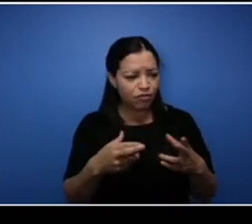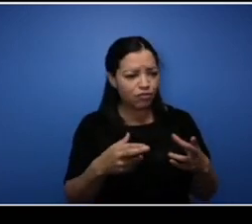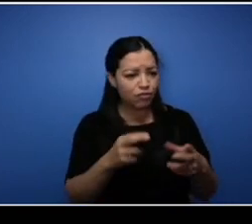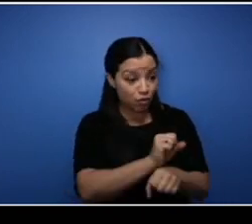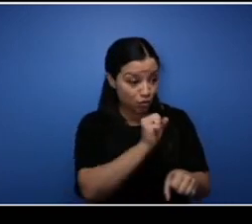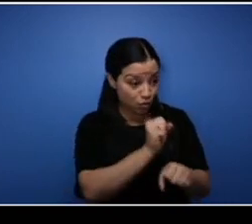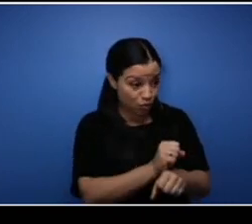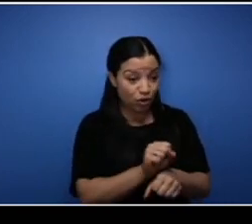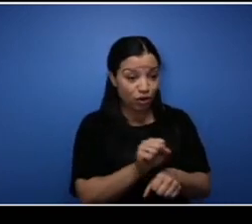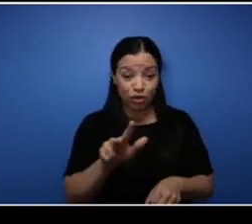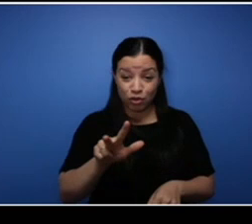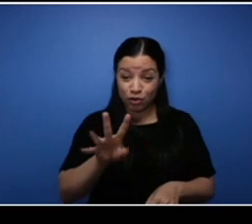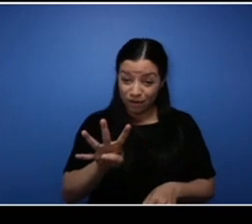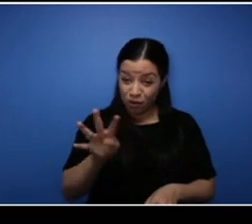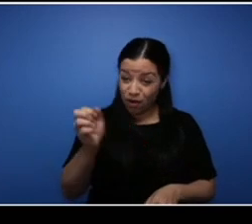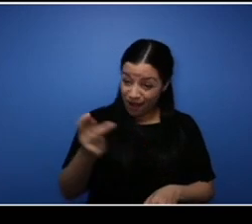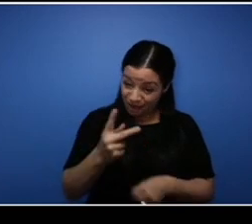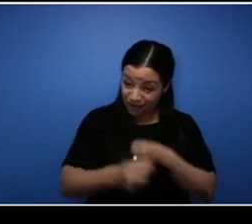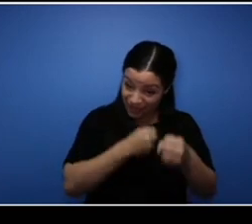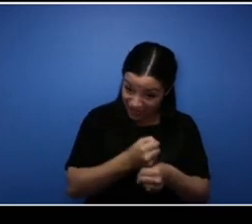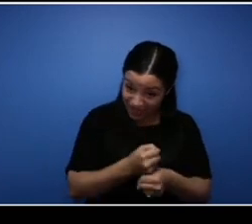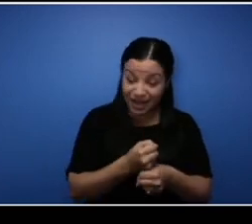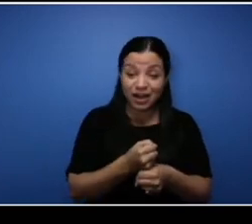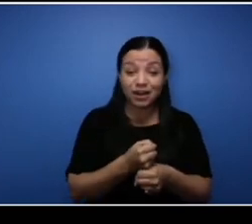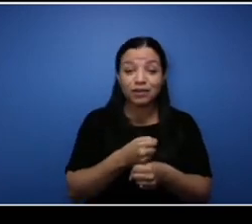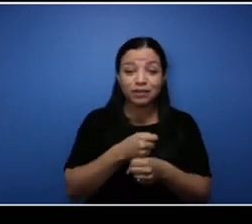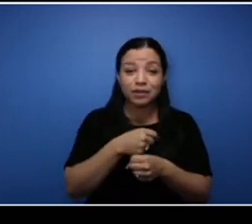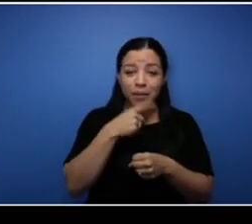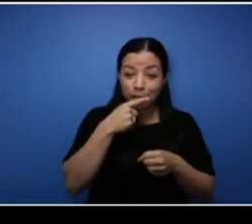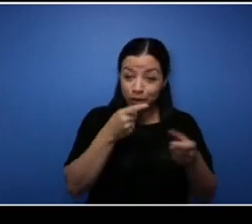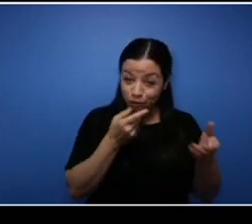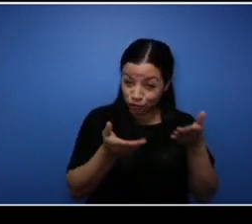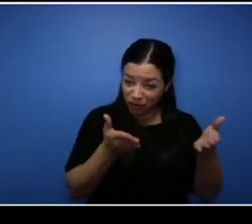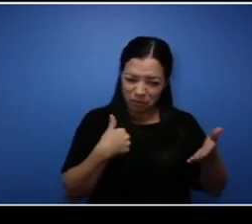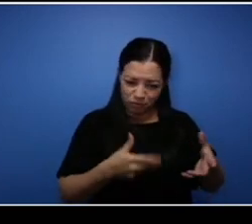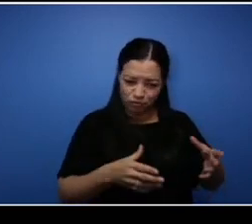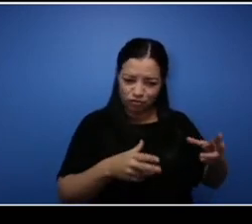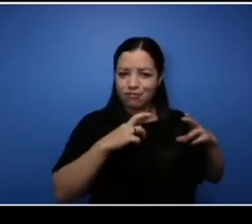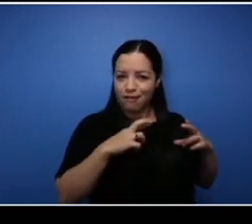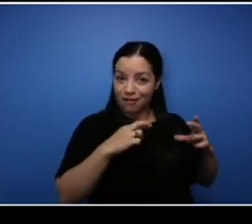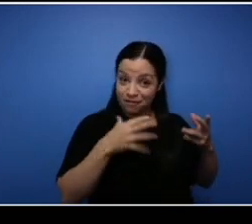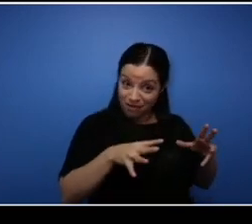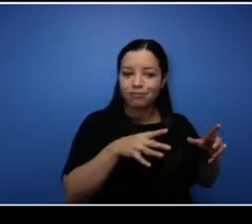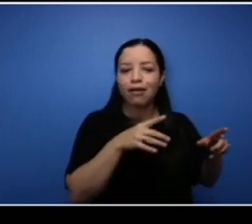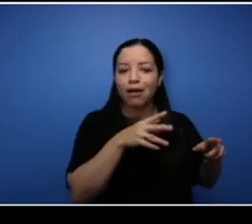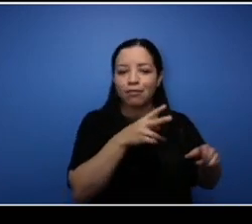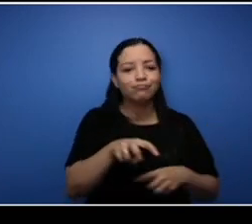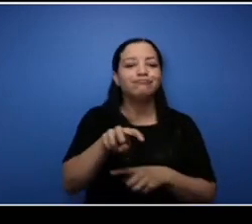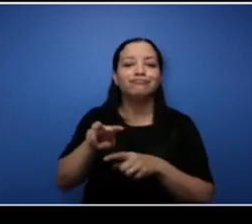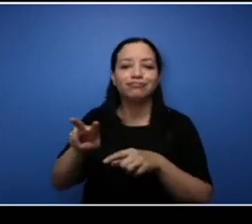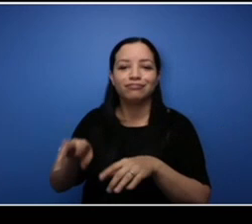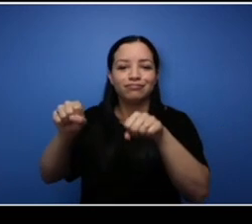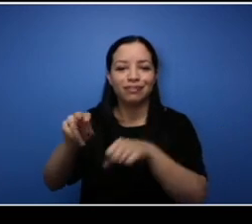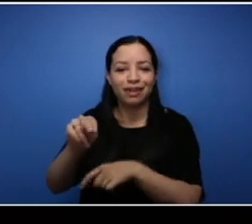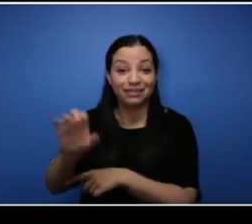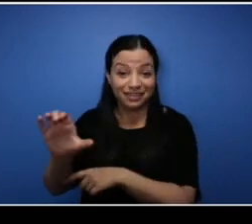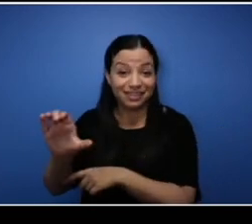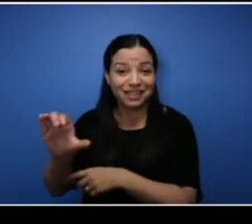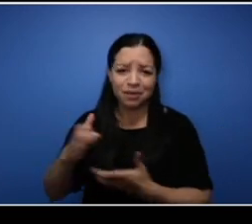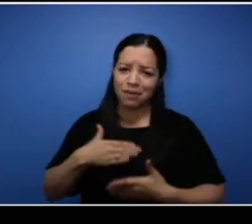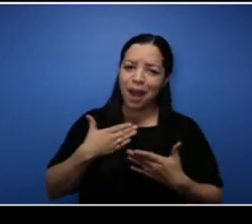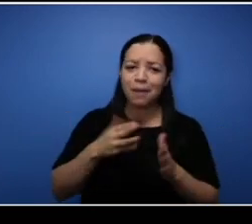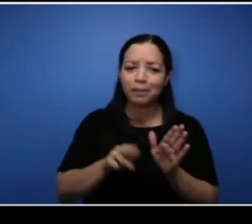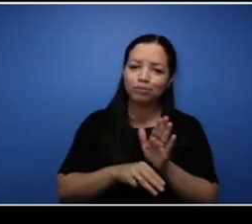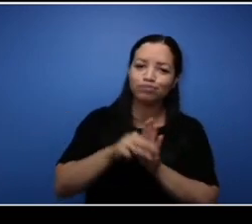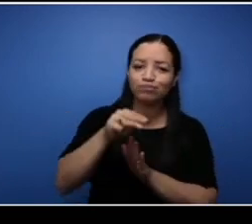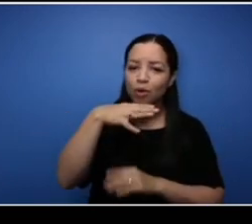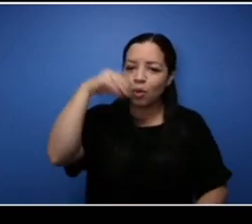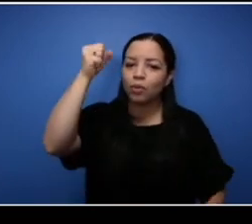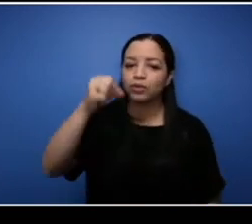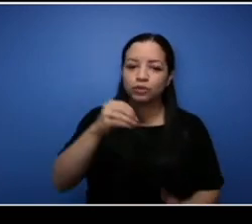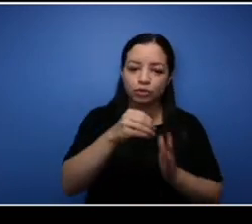a half years with the public service, so I am very happy for being a mature older students